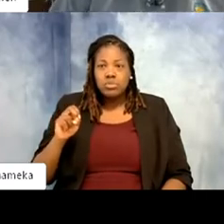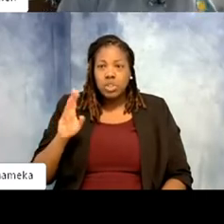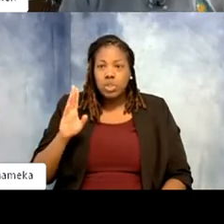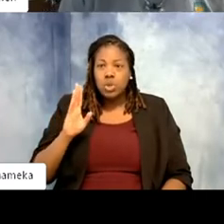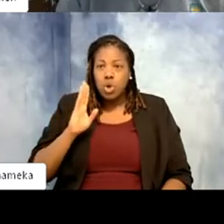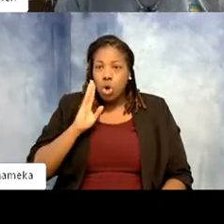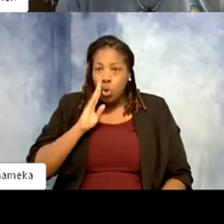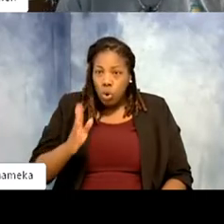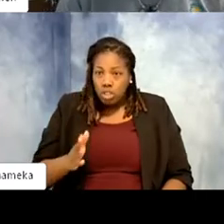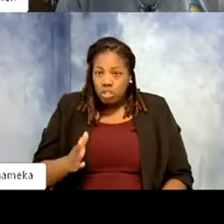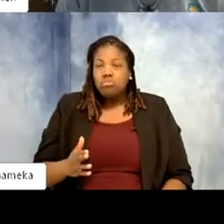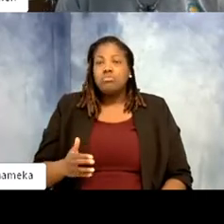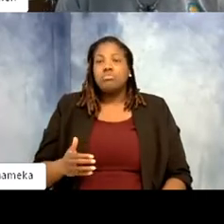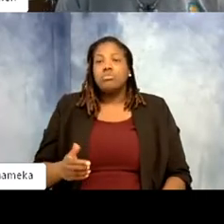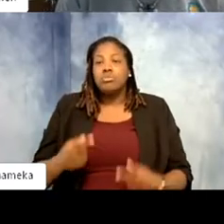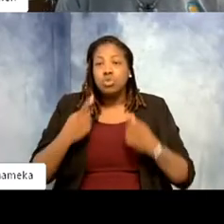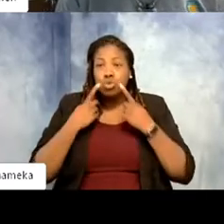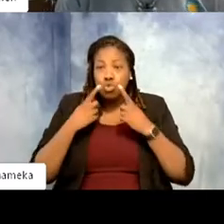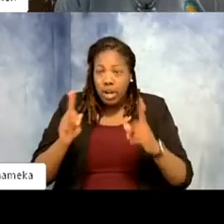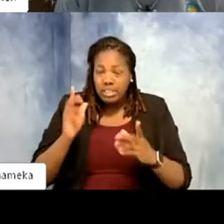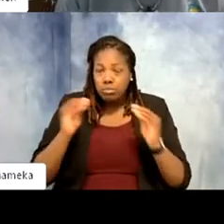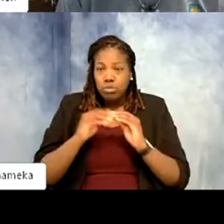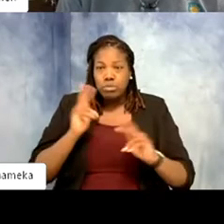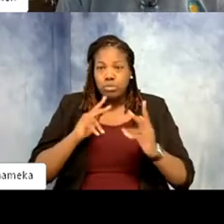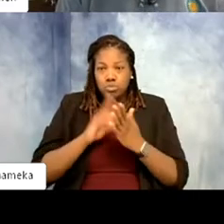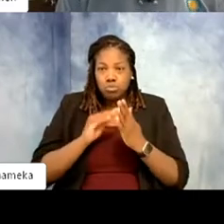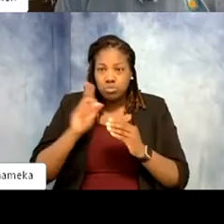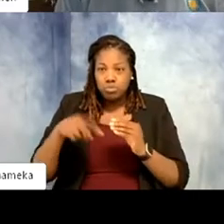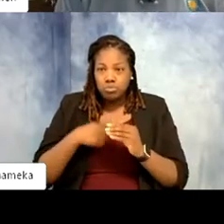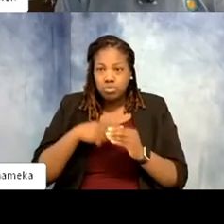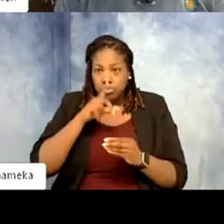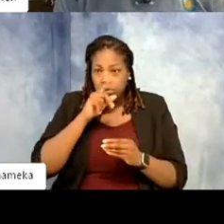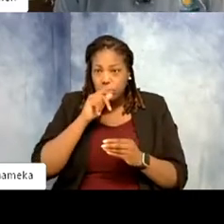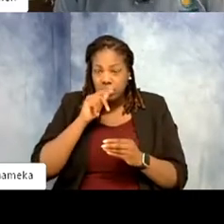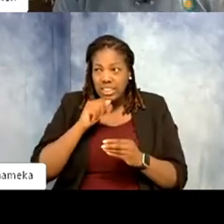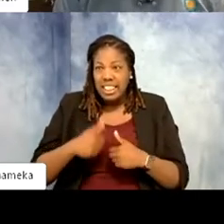get people to be more educated about passerines. Which birds are actually in their backyard.